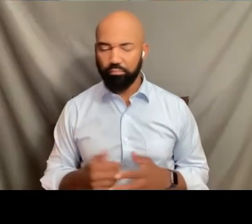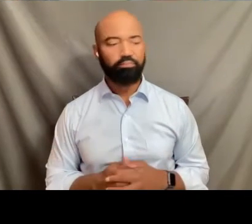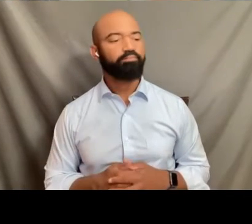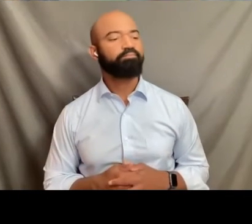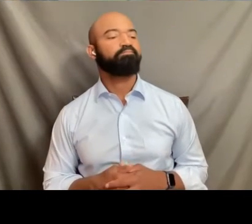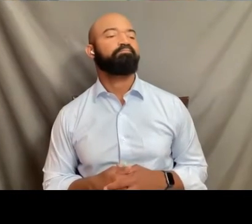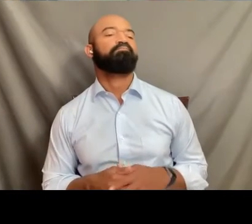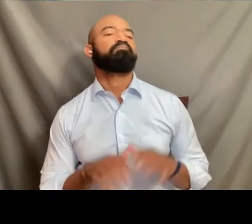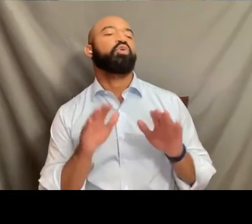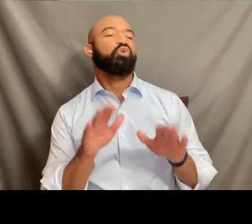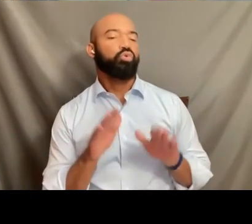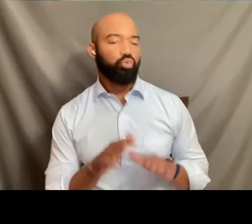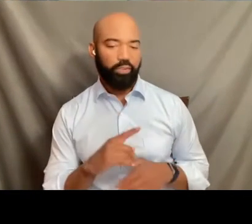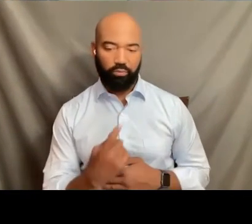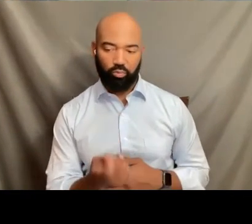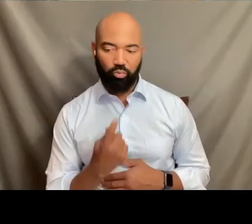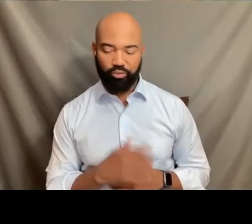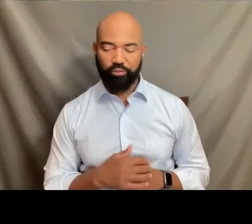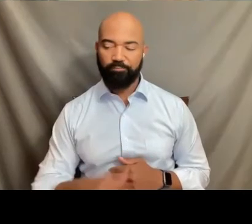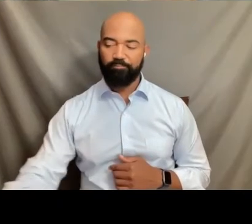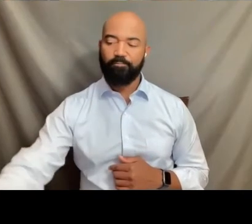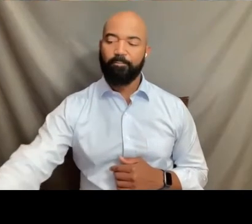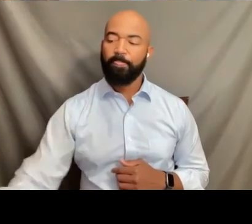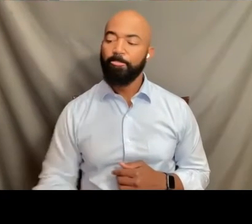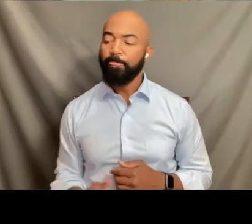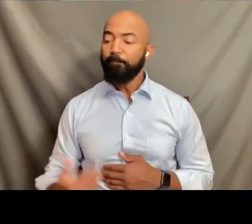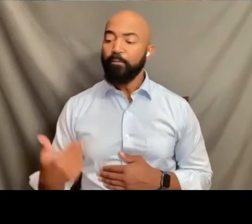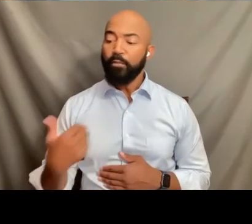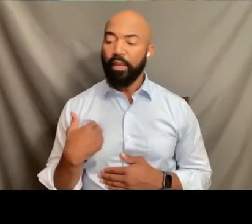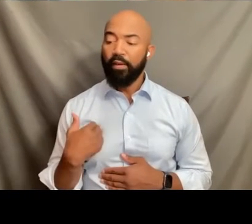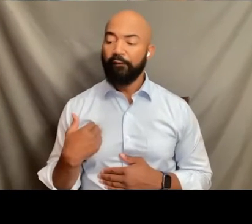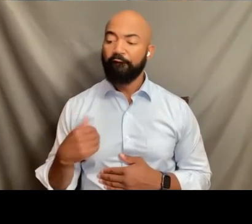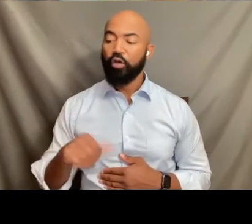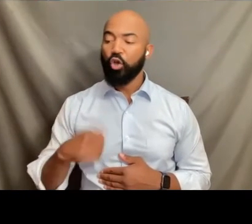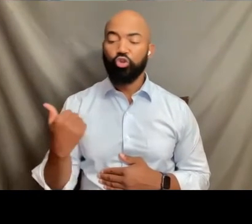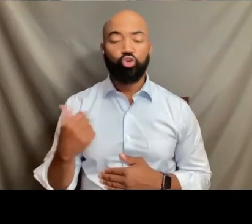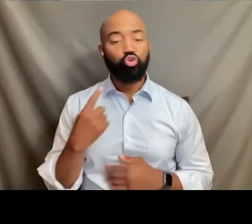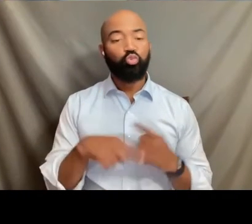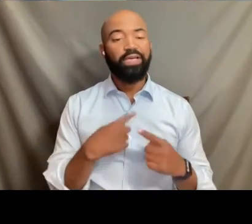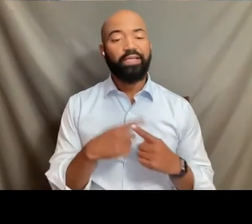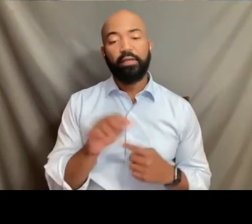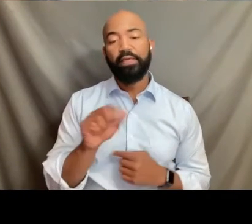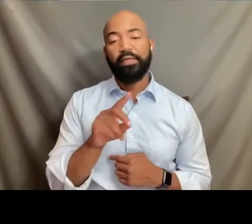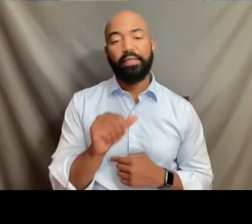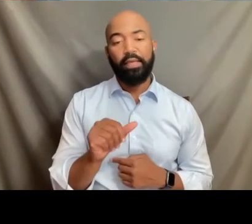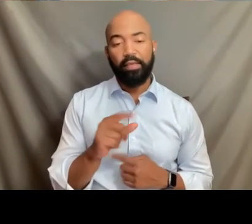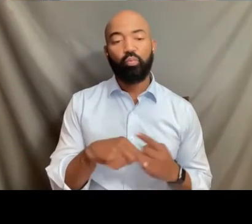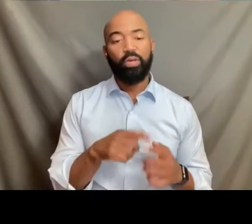There were other courts that plainly looked at, the ADA when it was passed. And to this day, to this day,